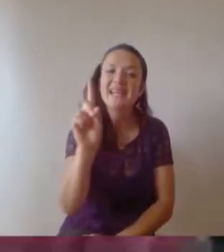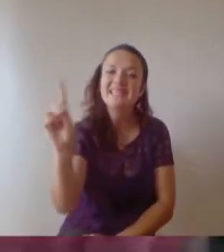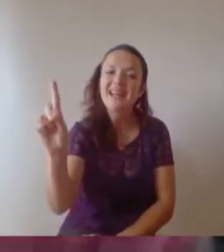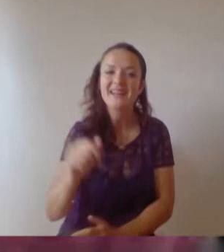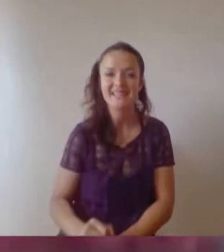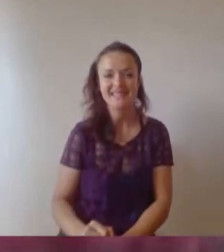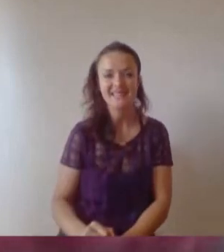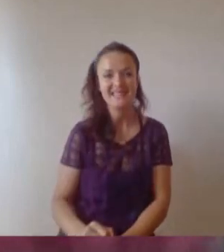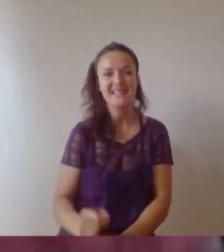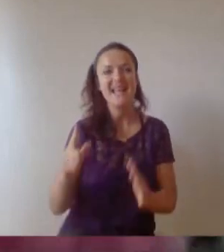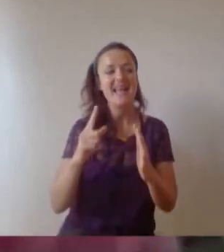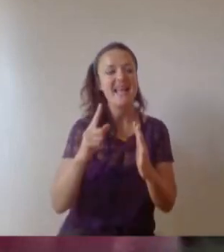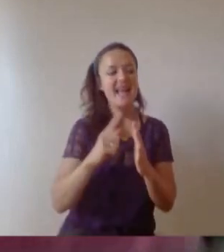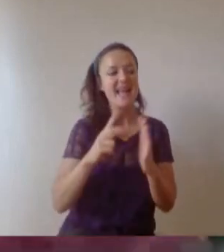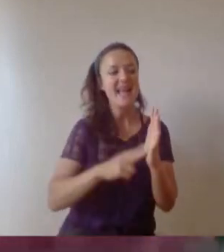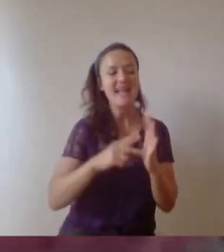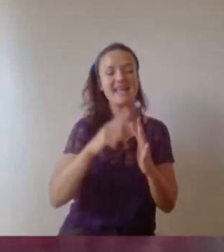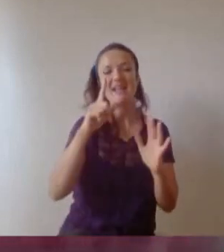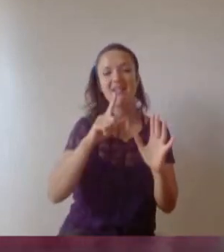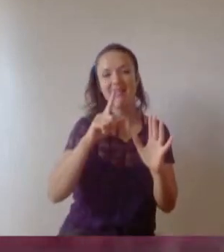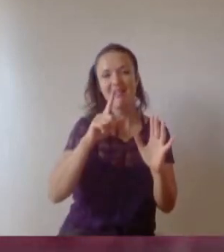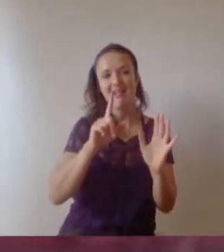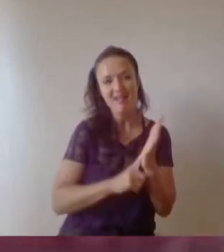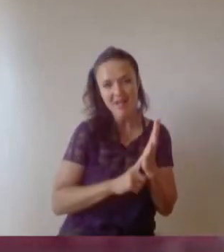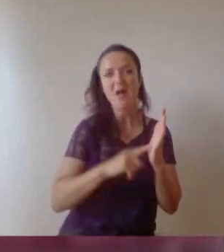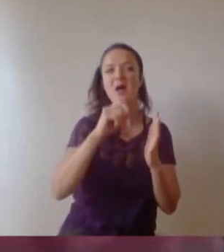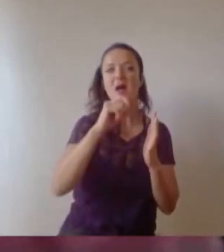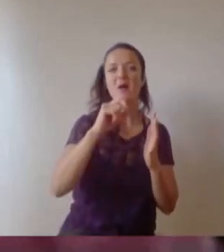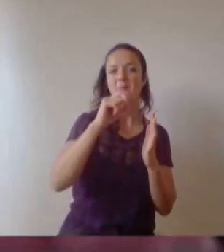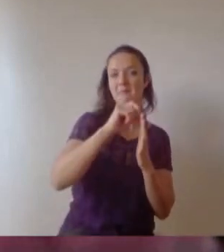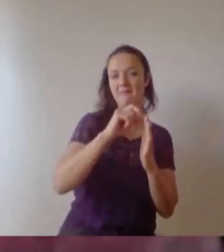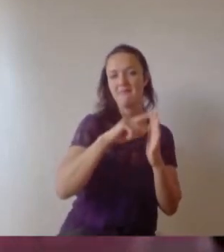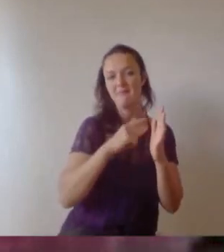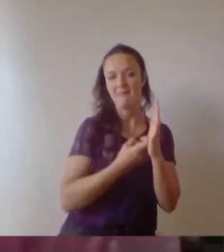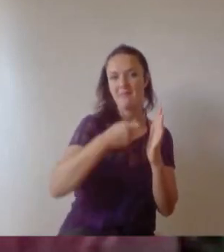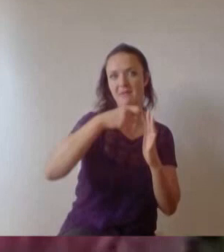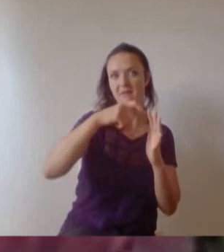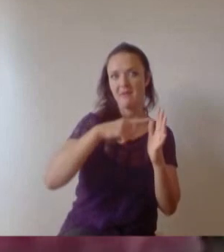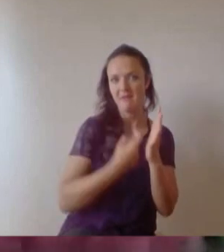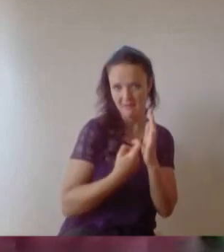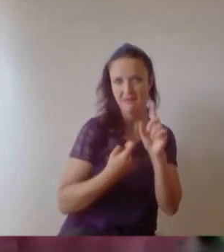law student at the University of Bristol and I also conduct the Bristol University Symphonia Symphony Orchestra. Symphonia is the University's orchestral